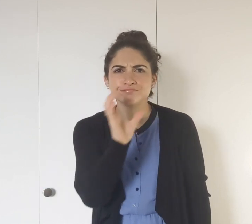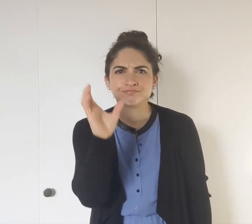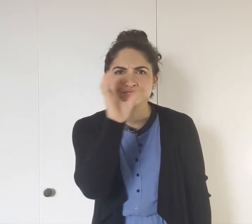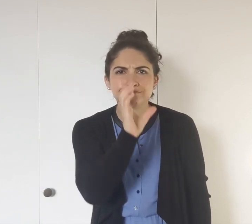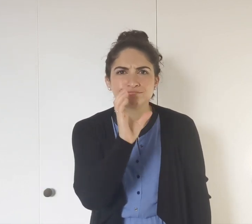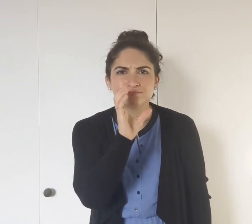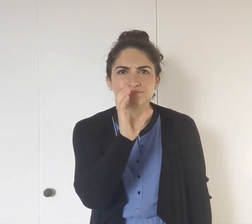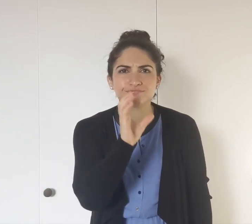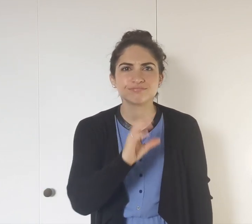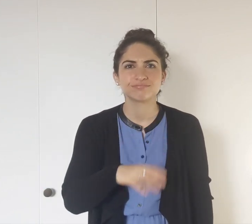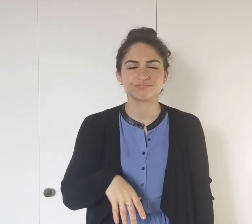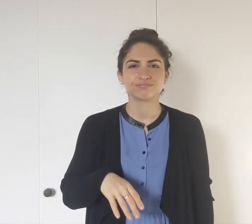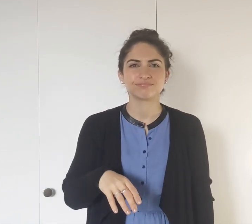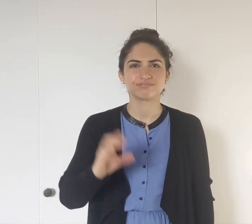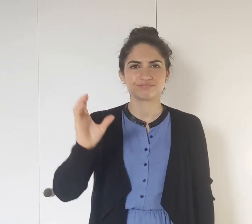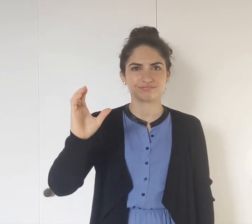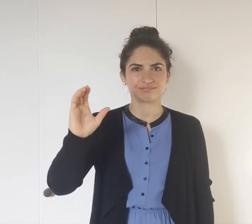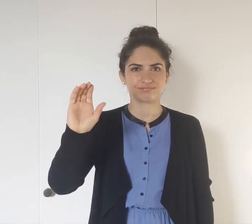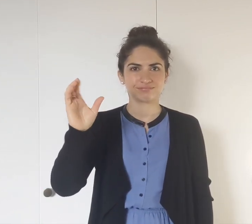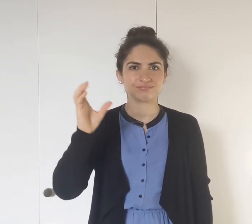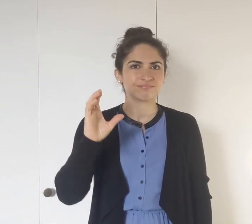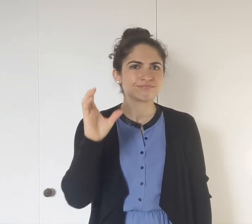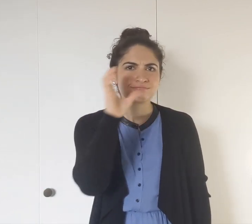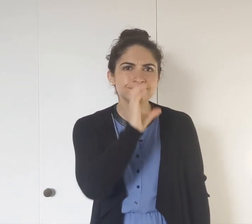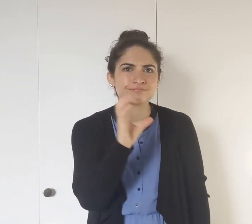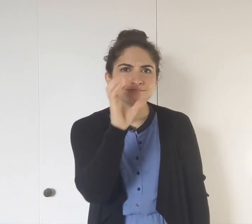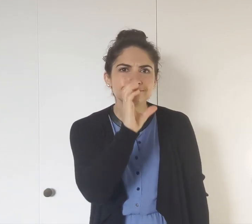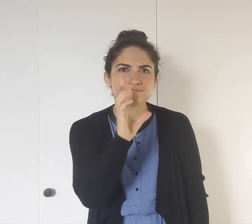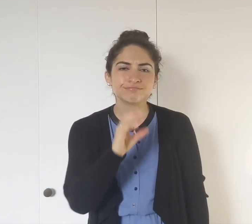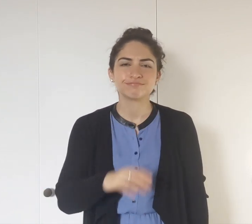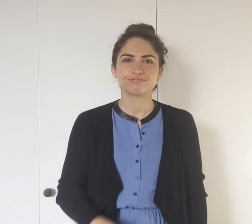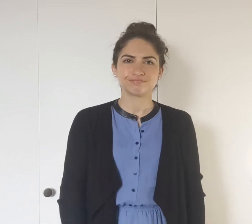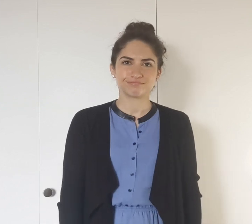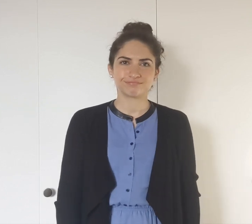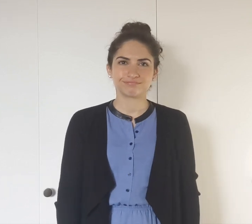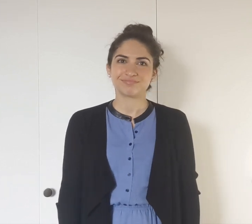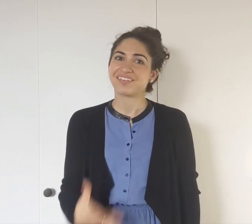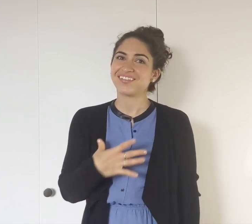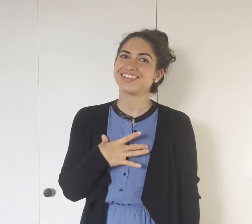SEARCH. SEARCH, or LOOK-FOR.